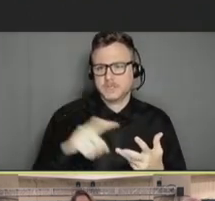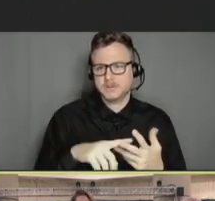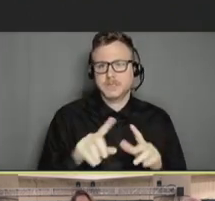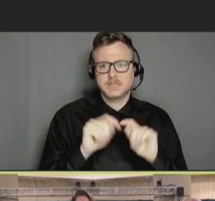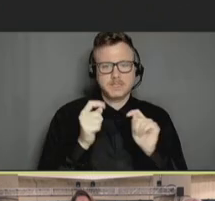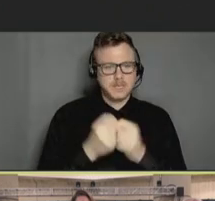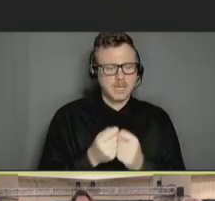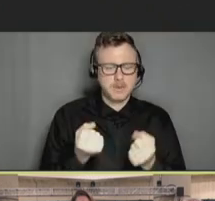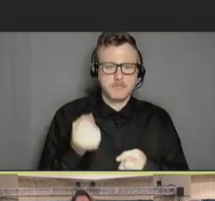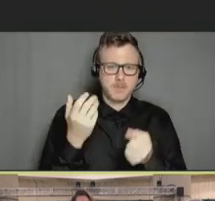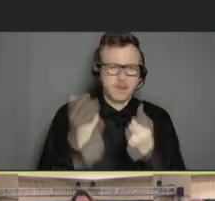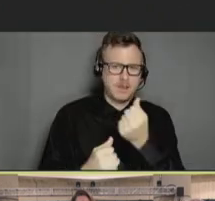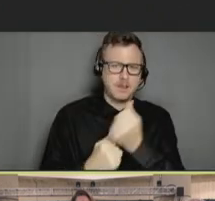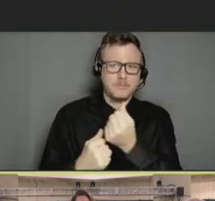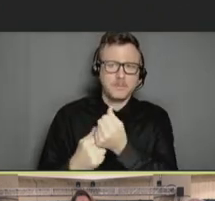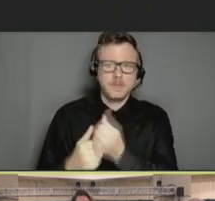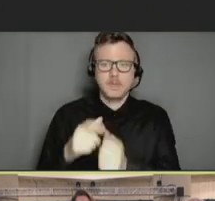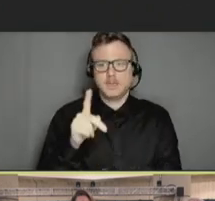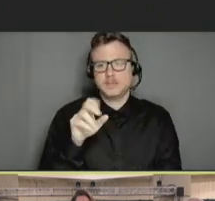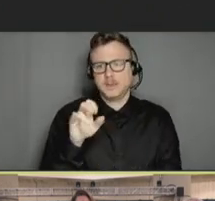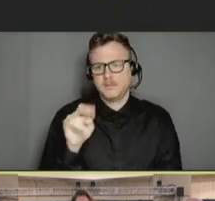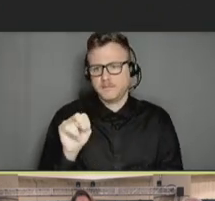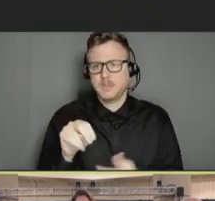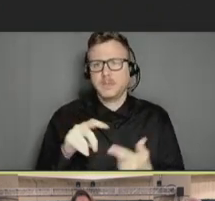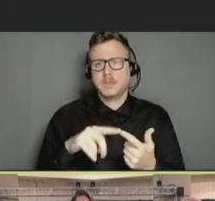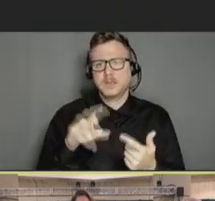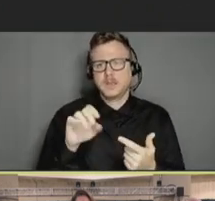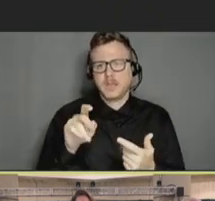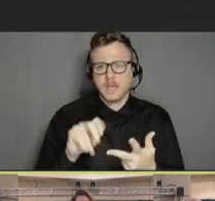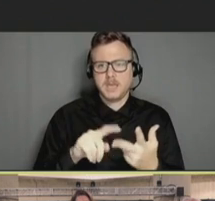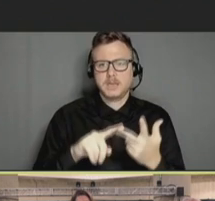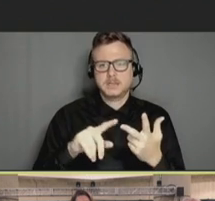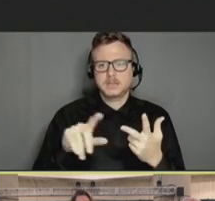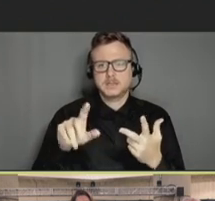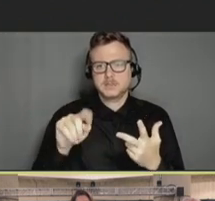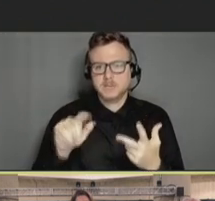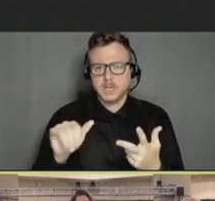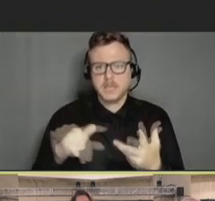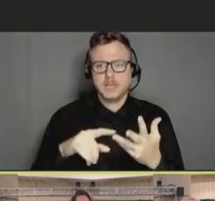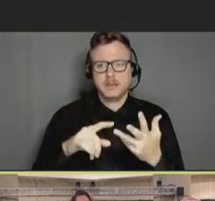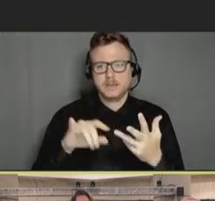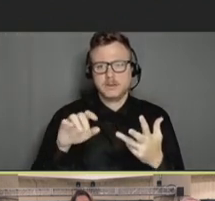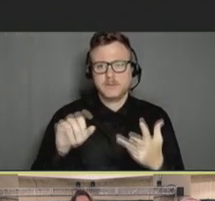of helpers here today; Tevin Warren, Kat Kim, Chloe Levine, Charnet McCue [spelled phonetically],